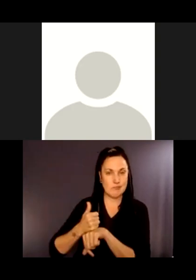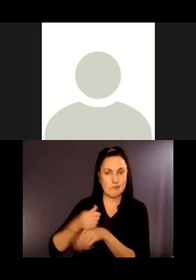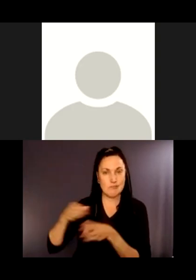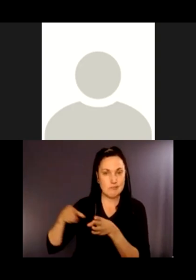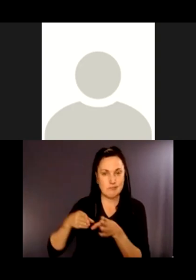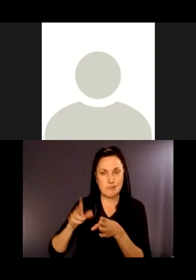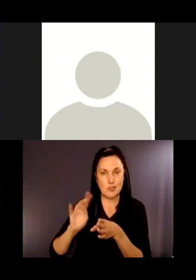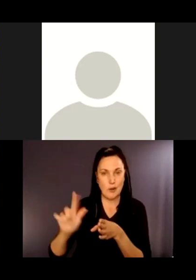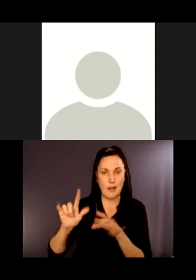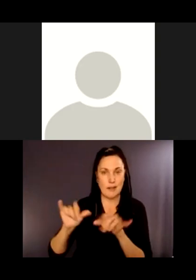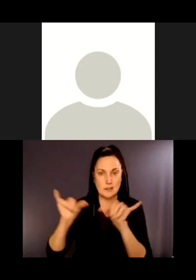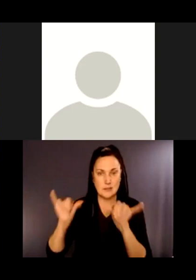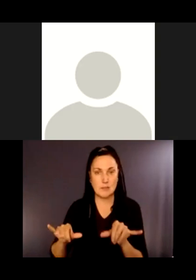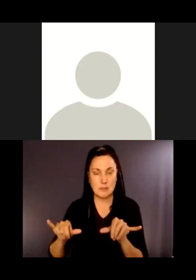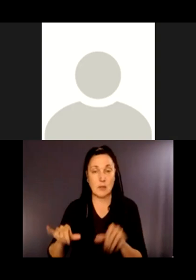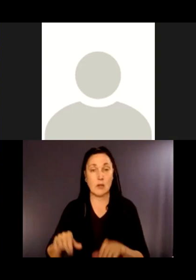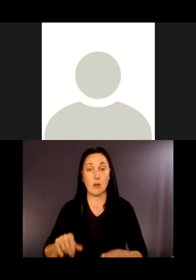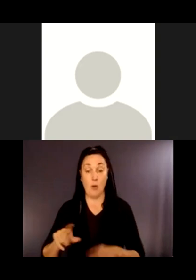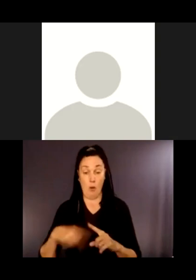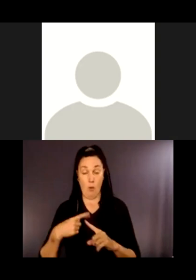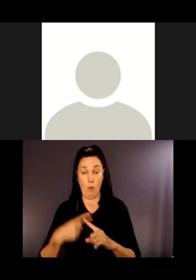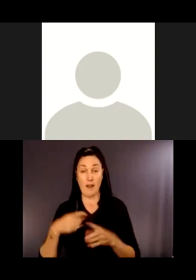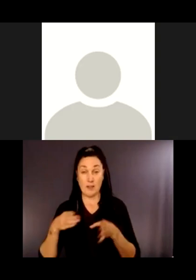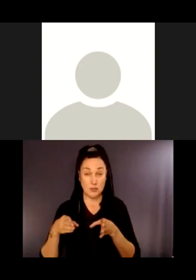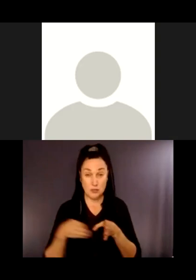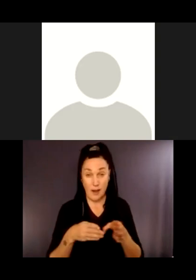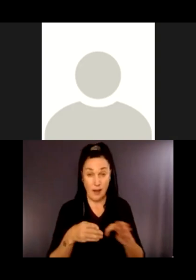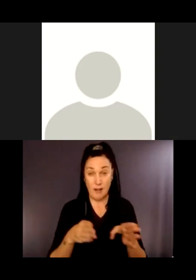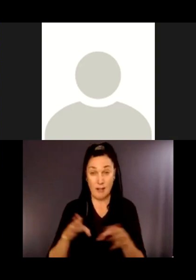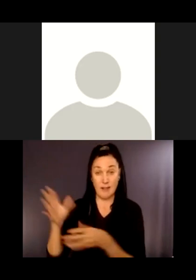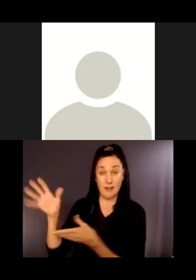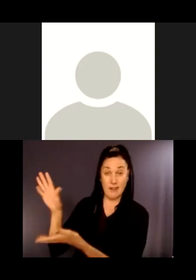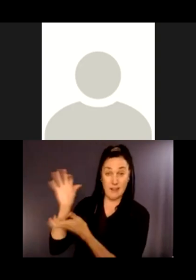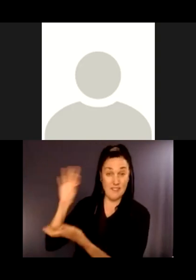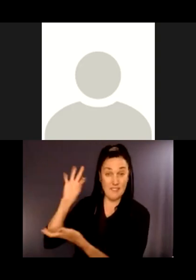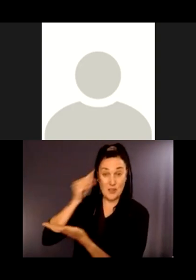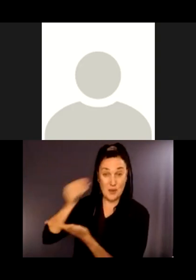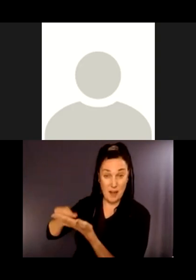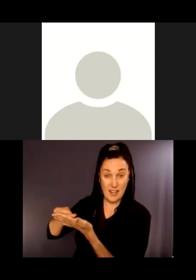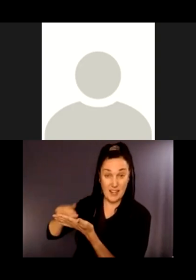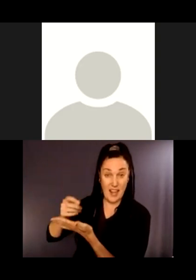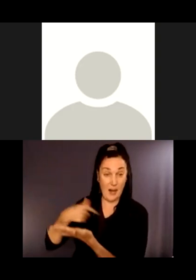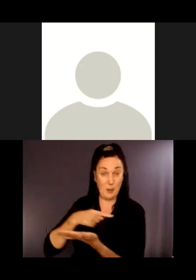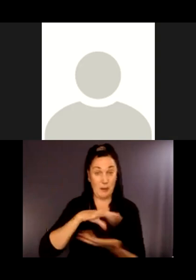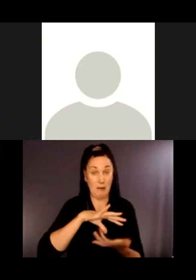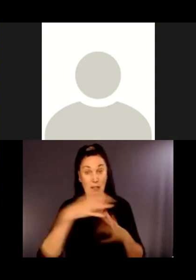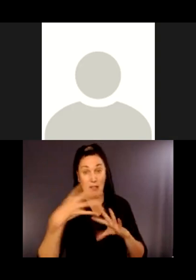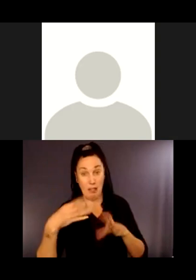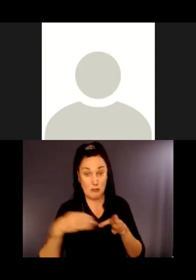So under regulations, when a trail receives federal funding and it's disturbed, we have to restore to current ADA